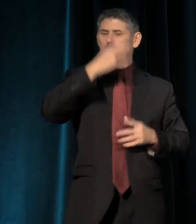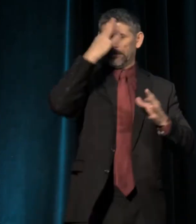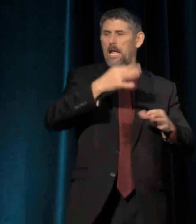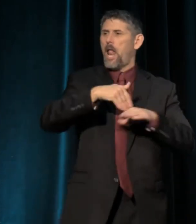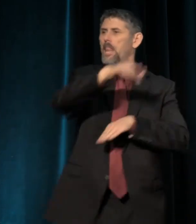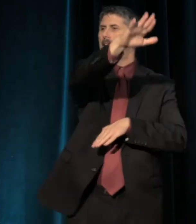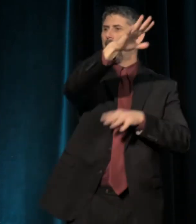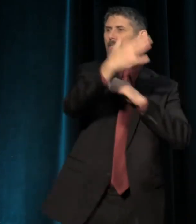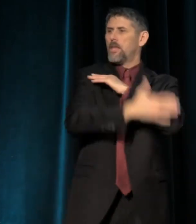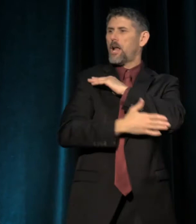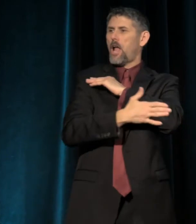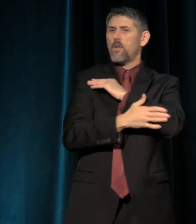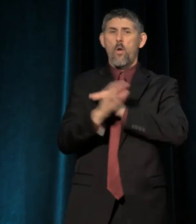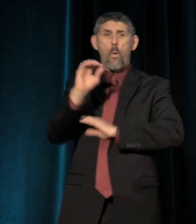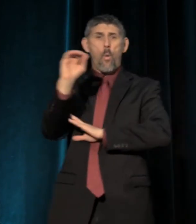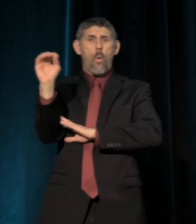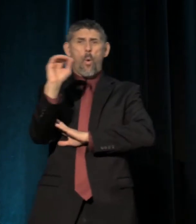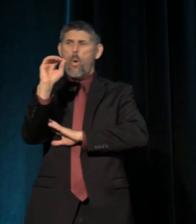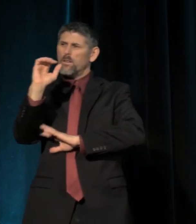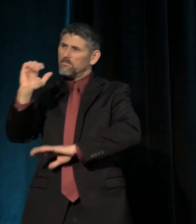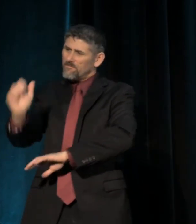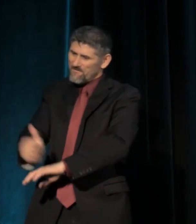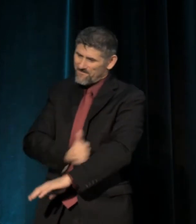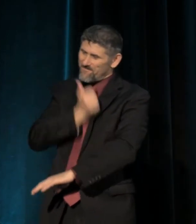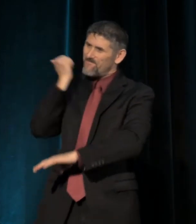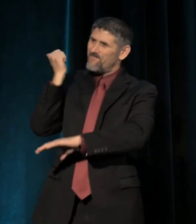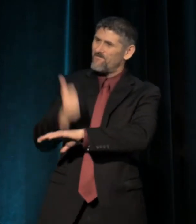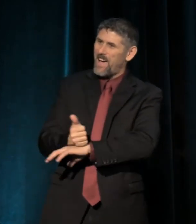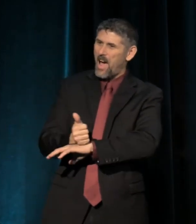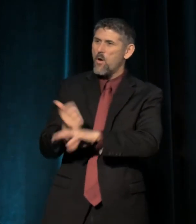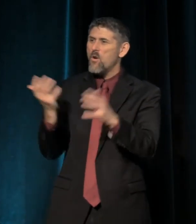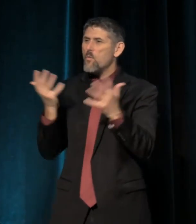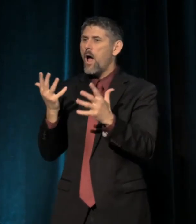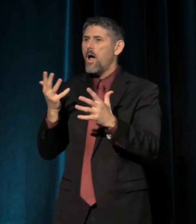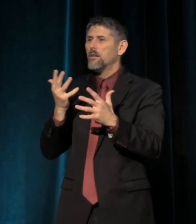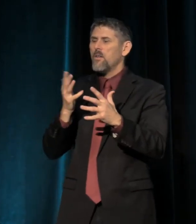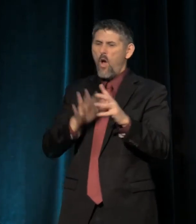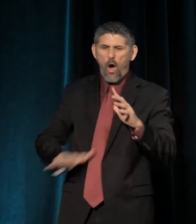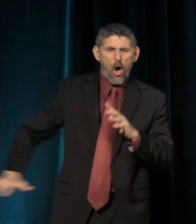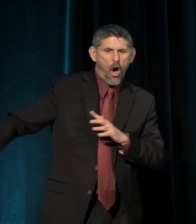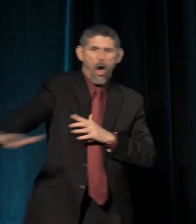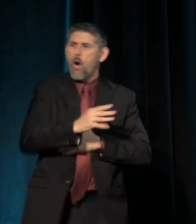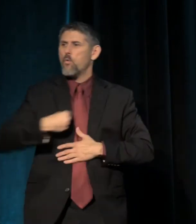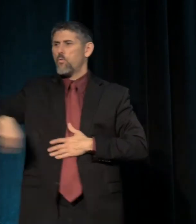Oregon was founded as an all-white state and territory.